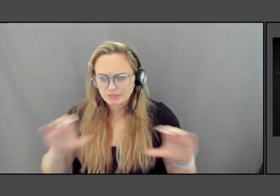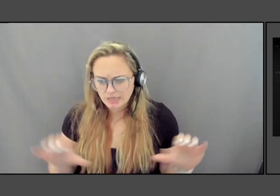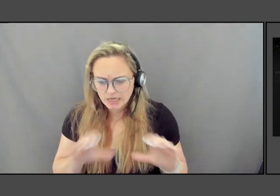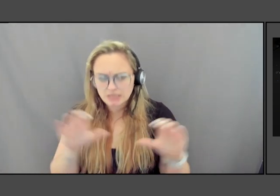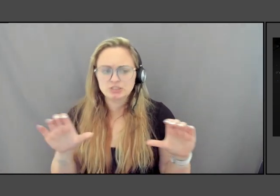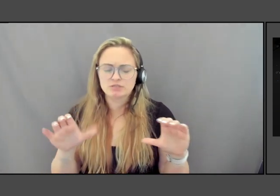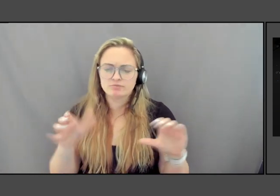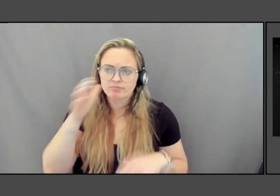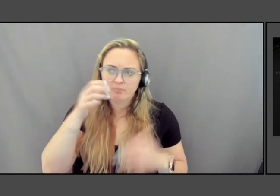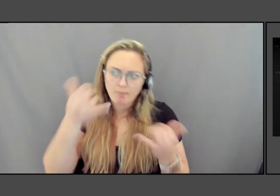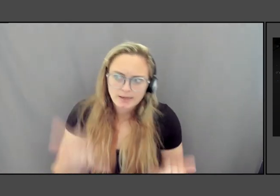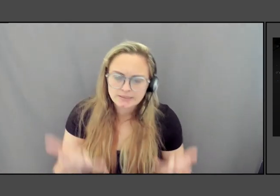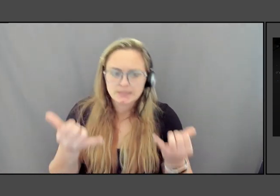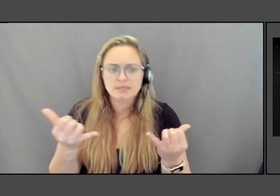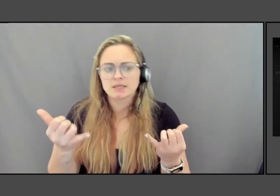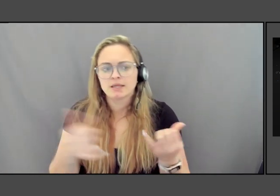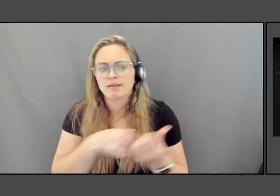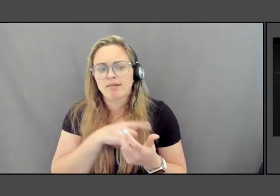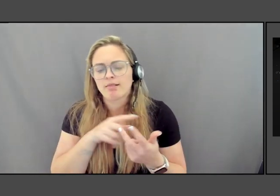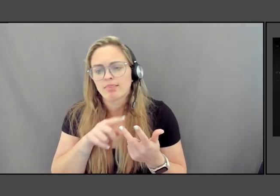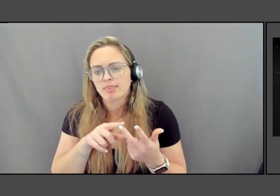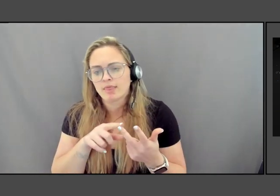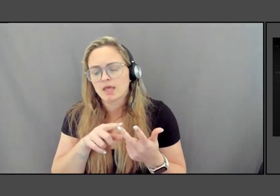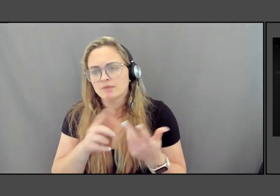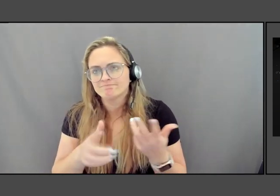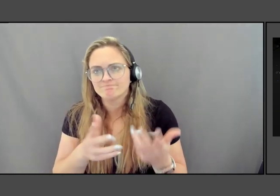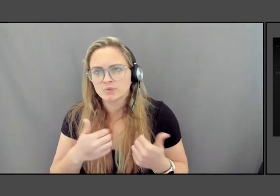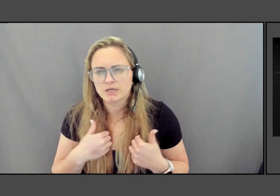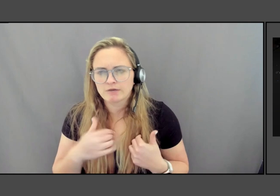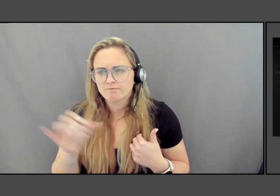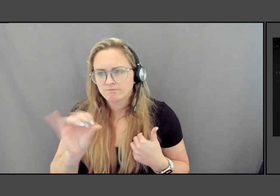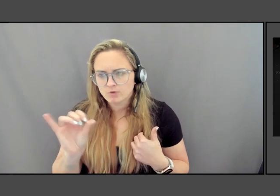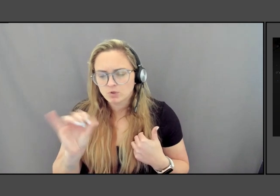And then we, we have also the future. It's called Greenprint.